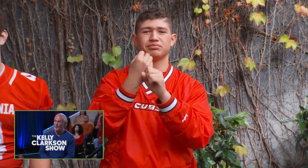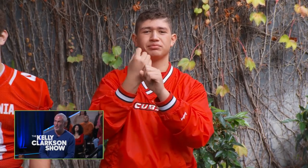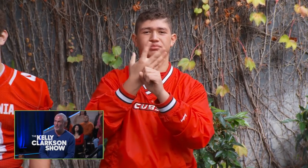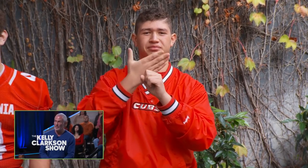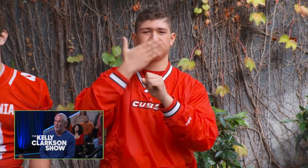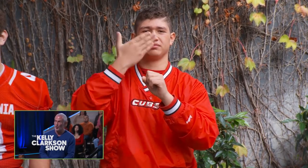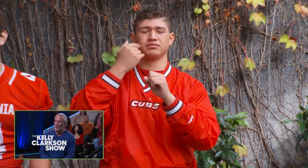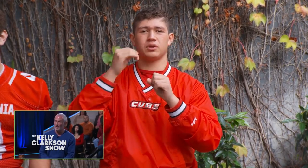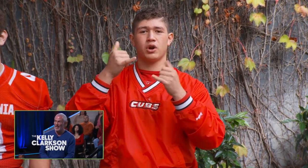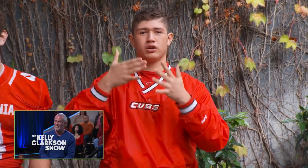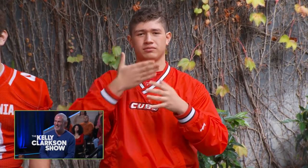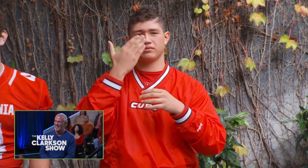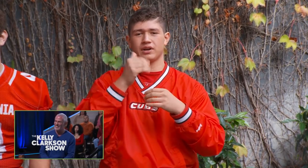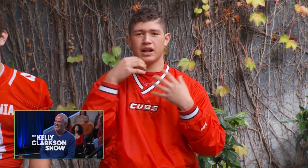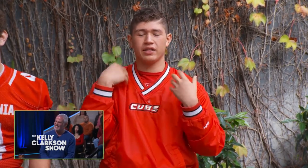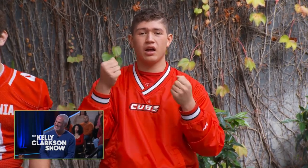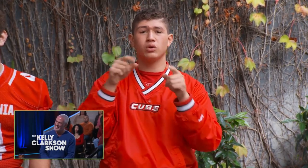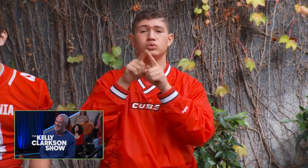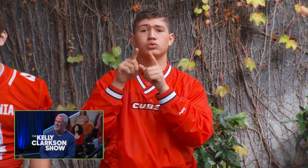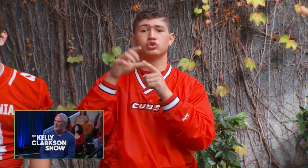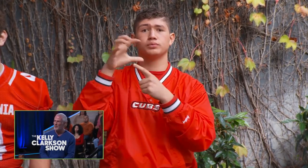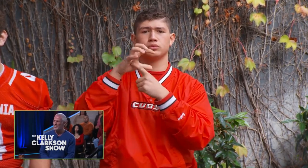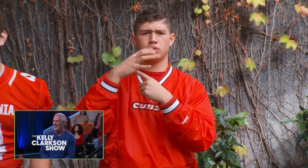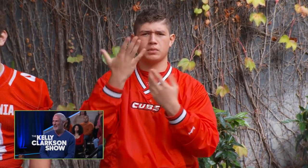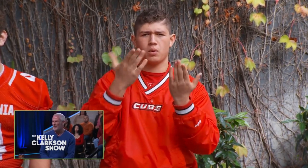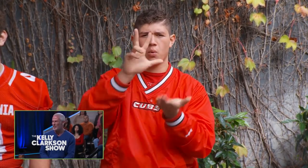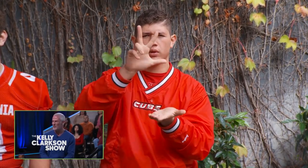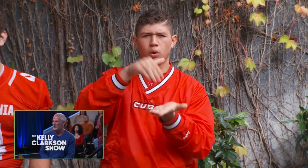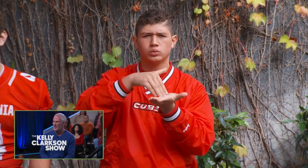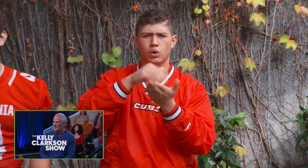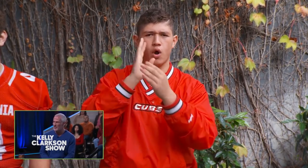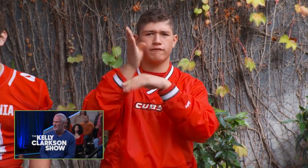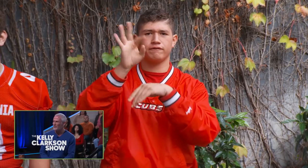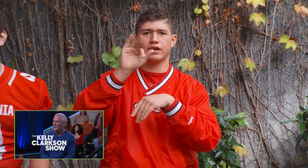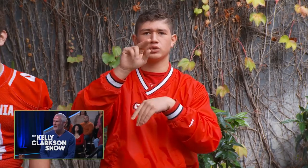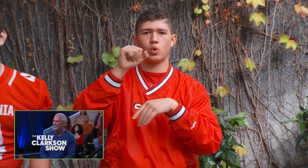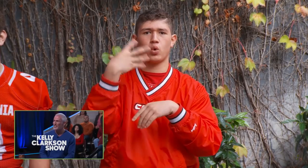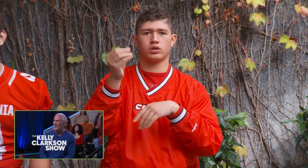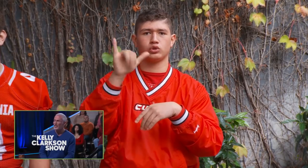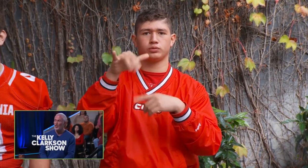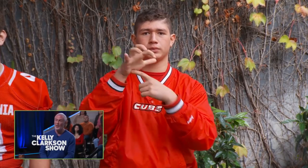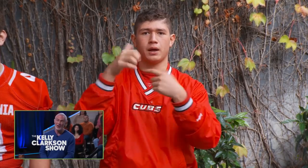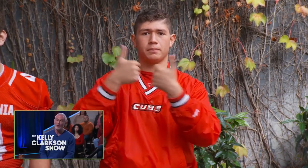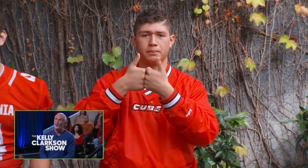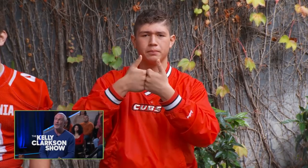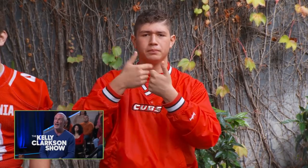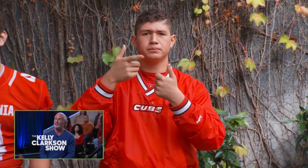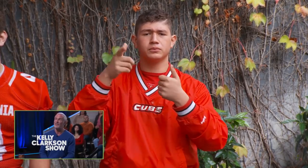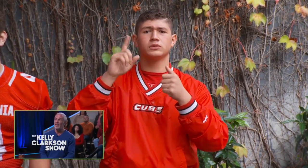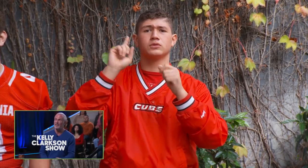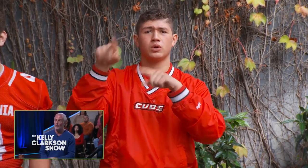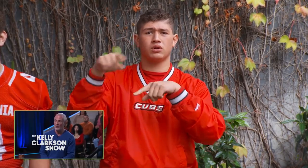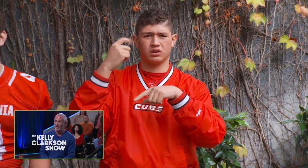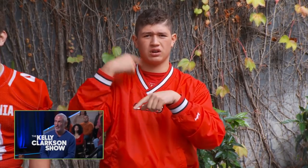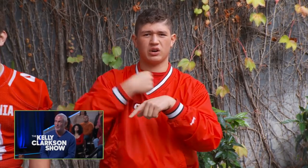We were using portable gas lights, and the smell was kind of noxious for the players and not good for us. You know, we had over 3000 fans at one of our games